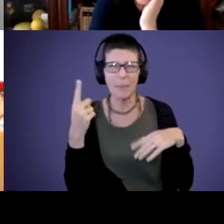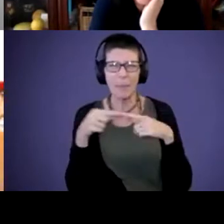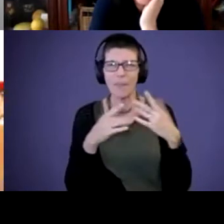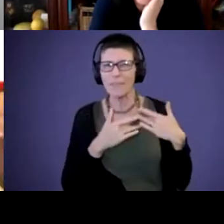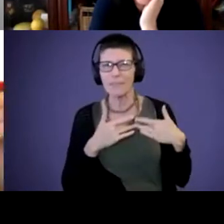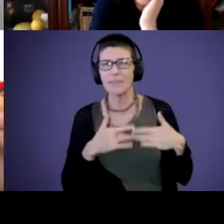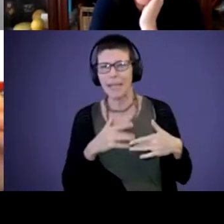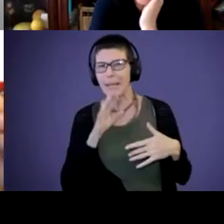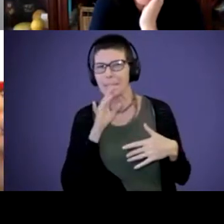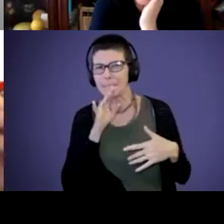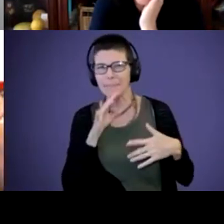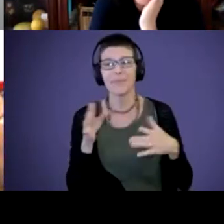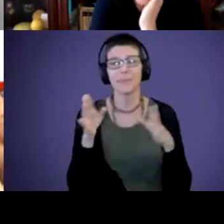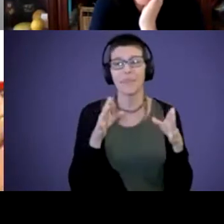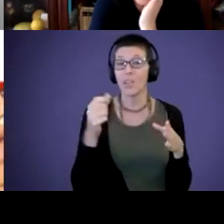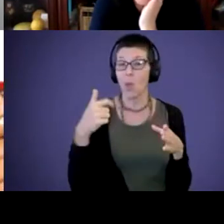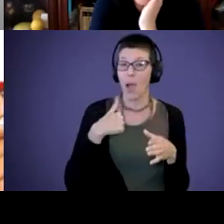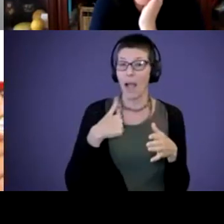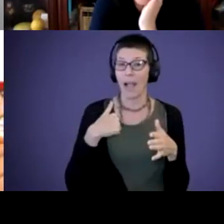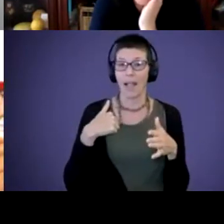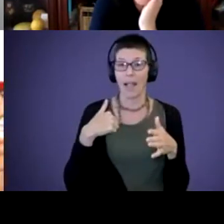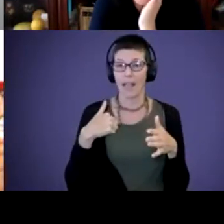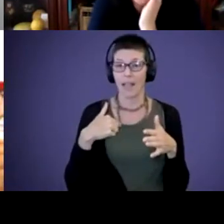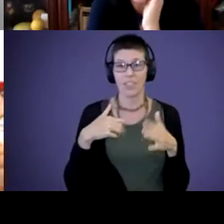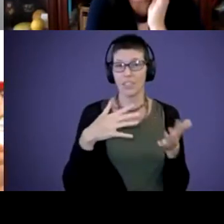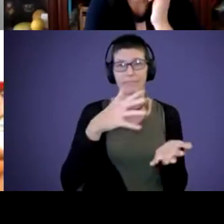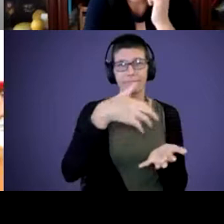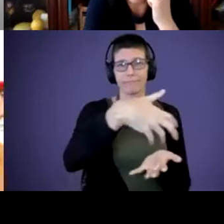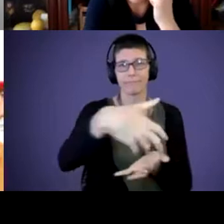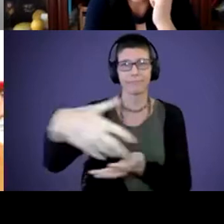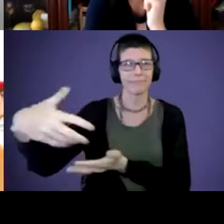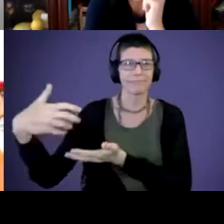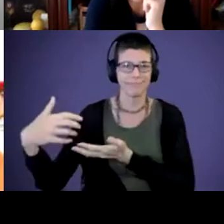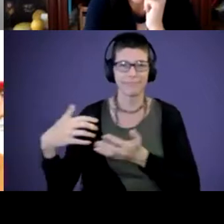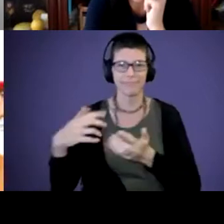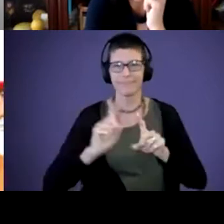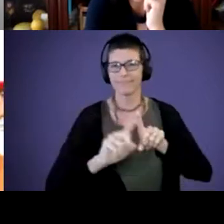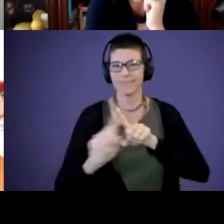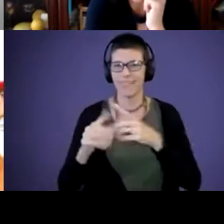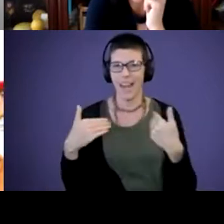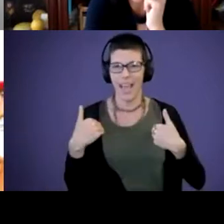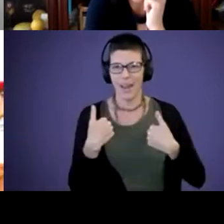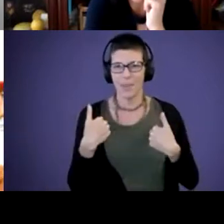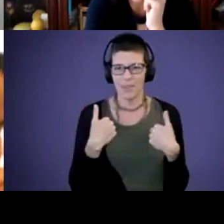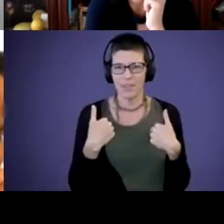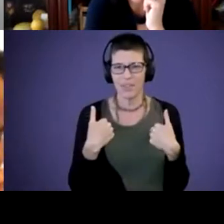And so I went in there and I just started picking up animals that I can incorporate